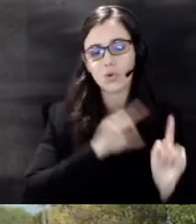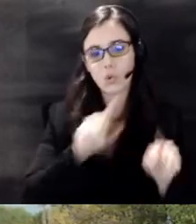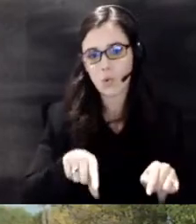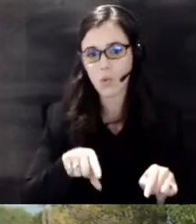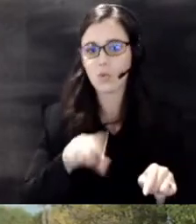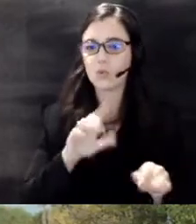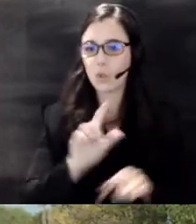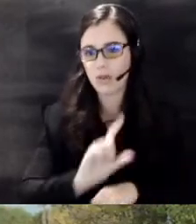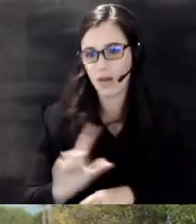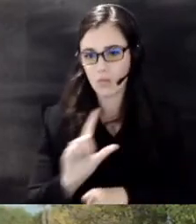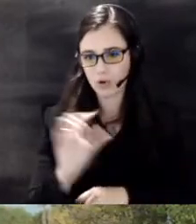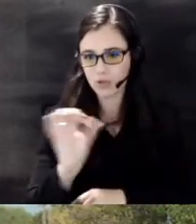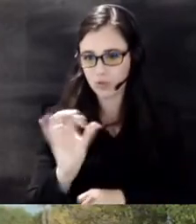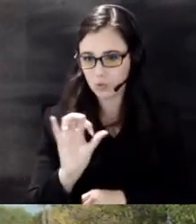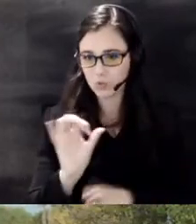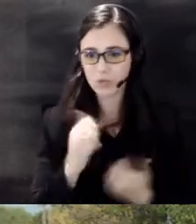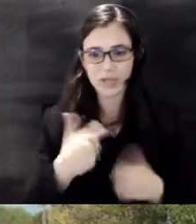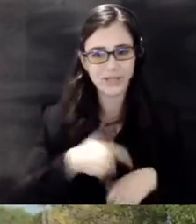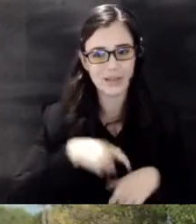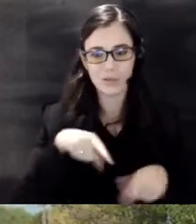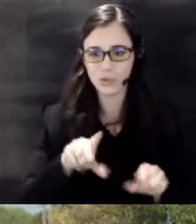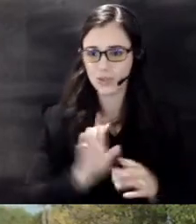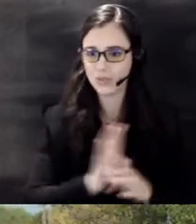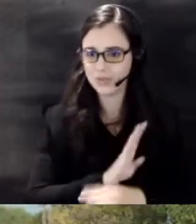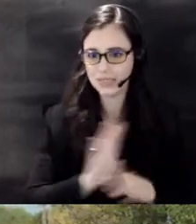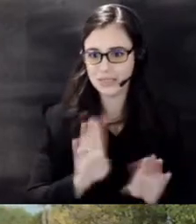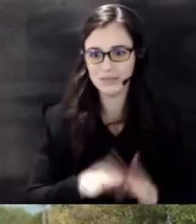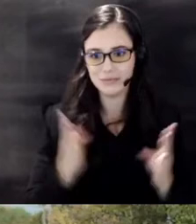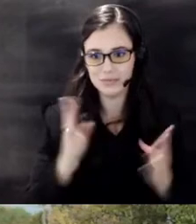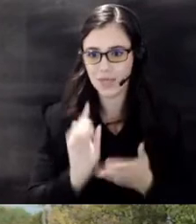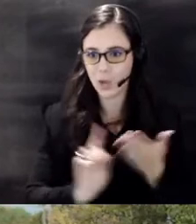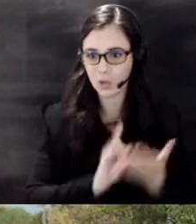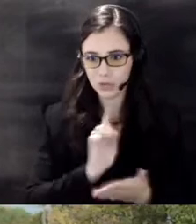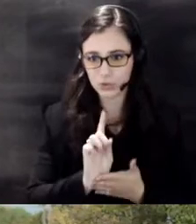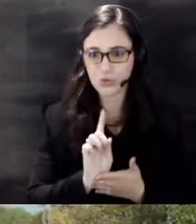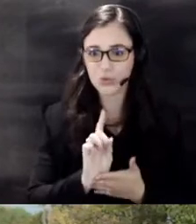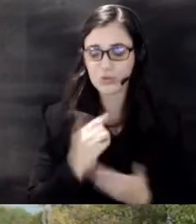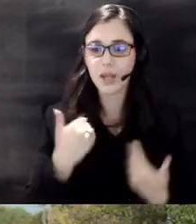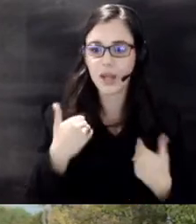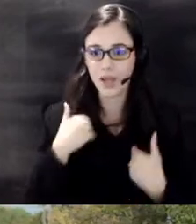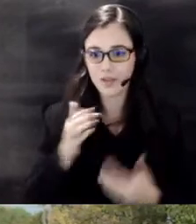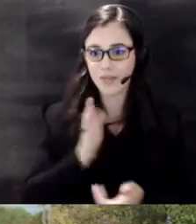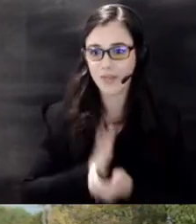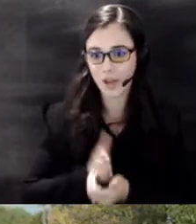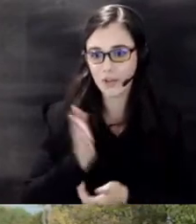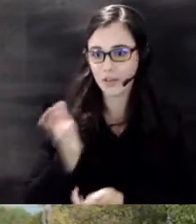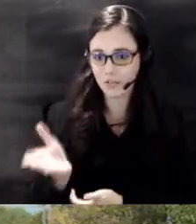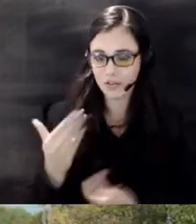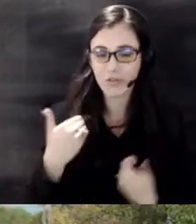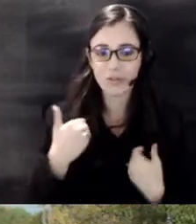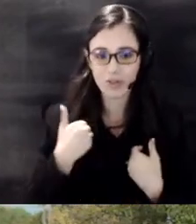anytime during business off hours and there's a file on hand that has the corrective action and